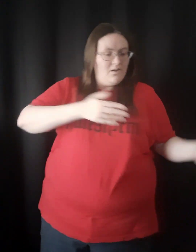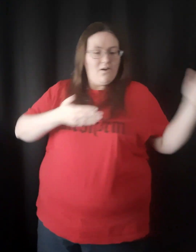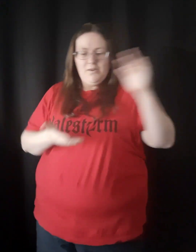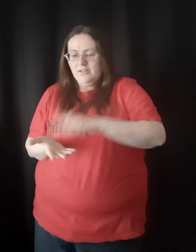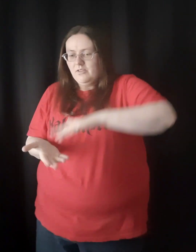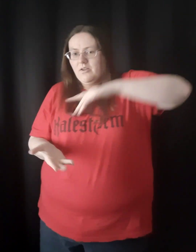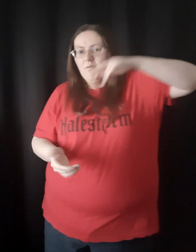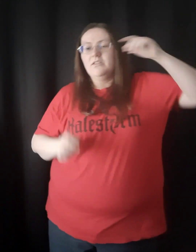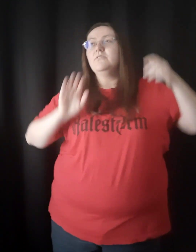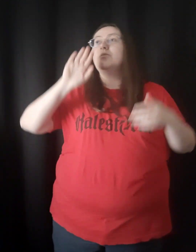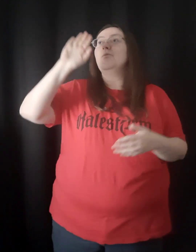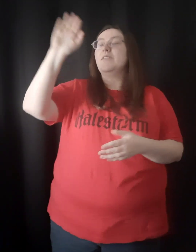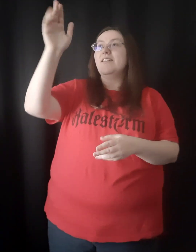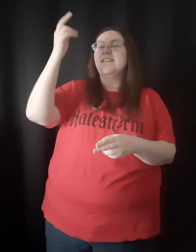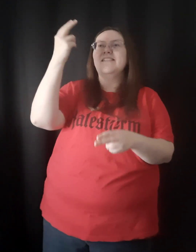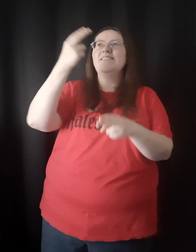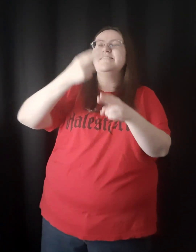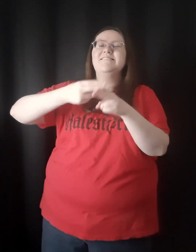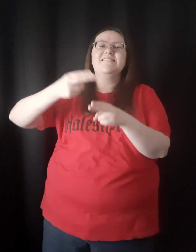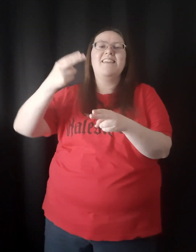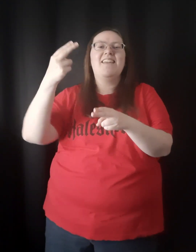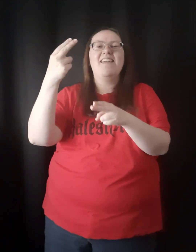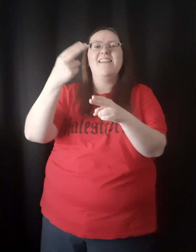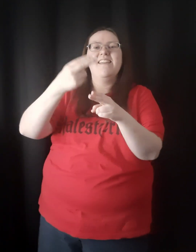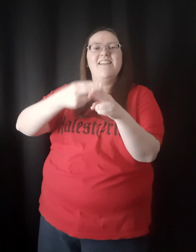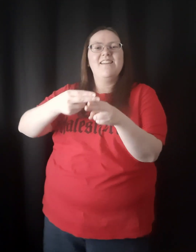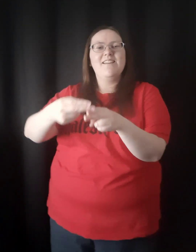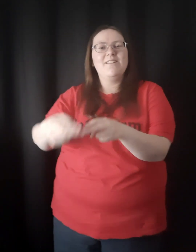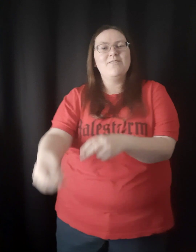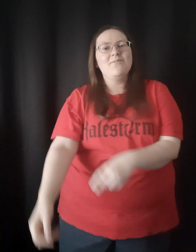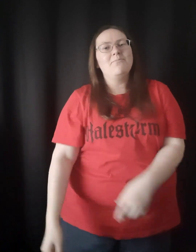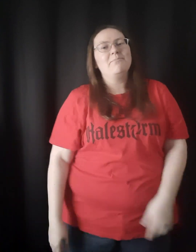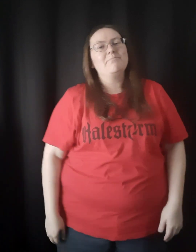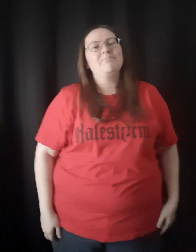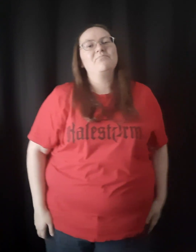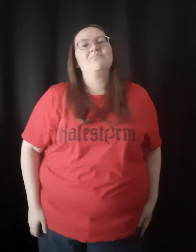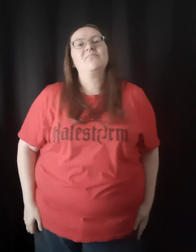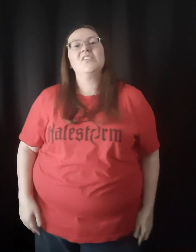Glory, glory, to His name